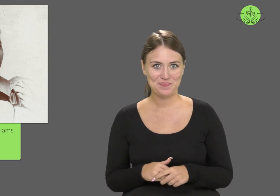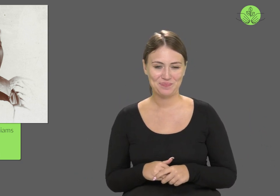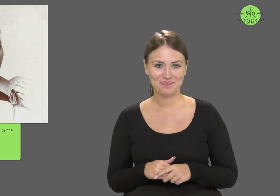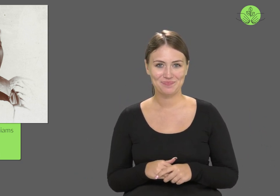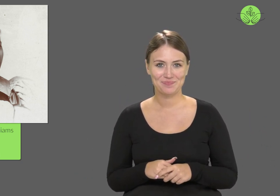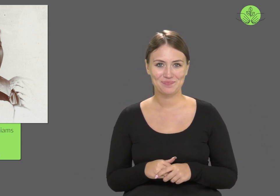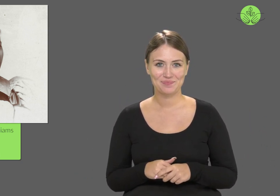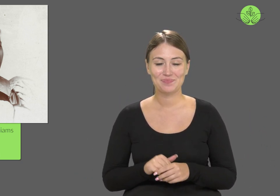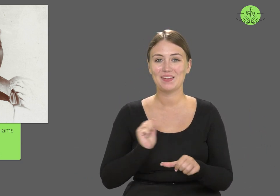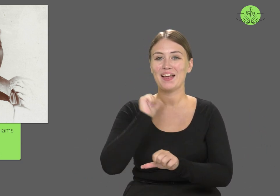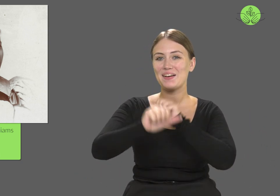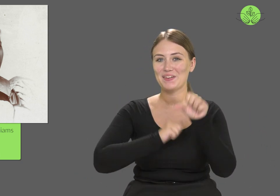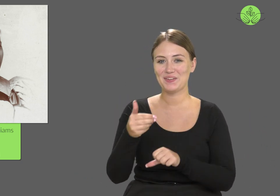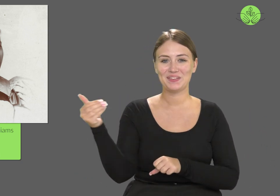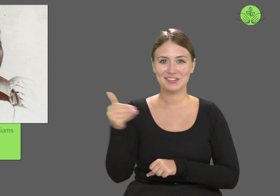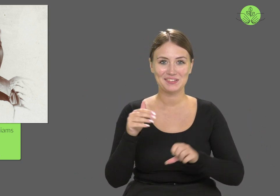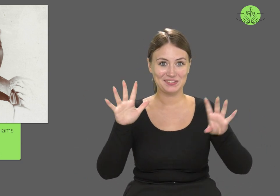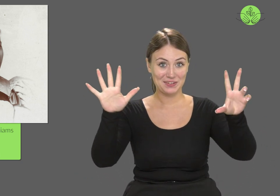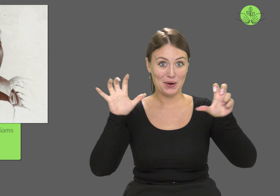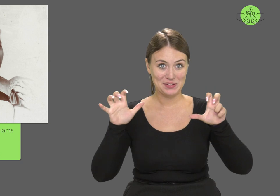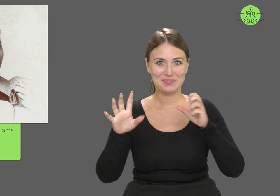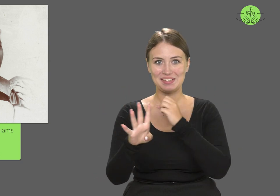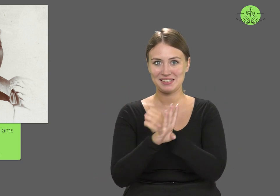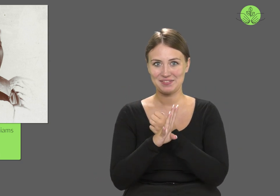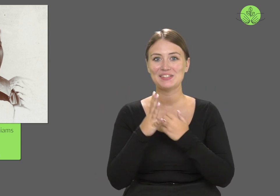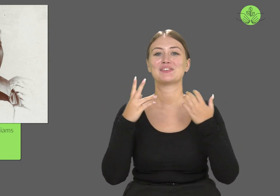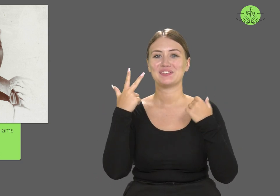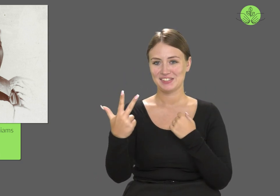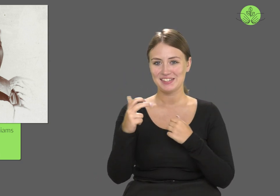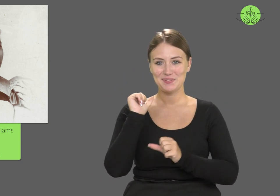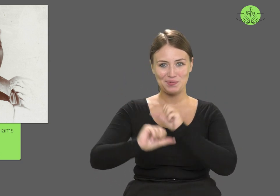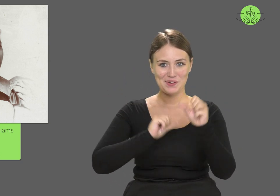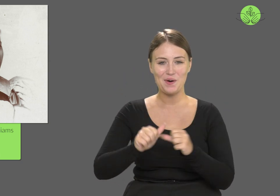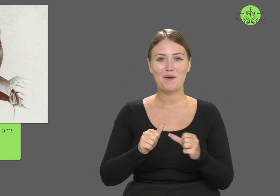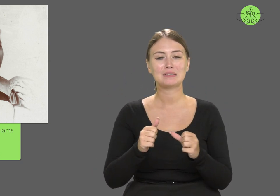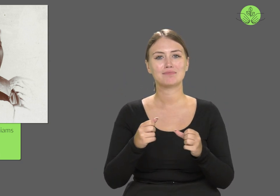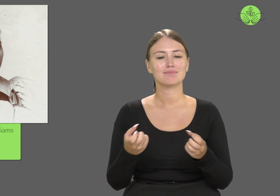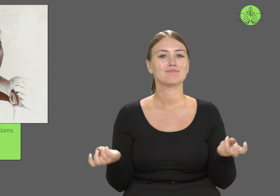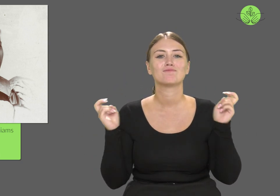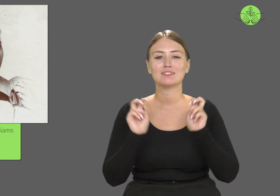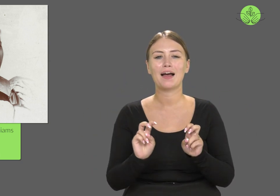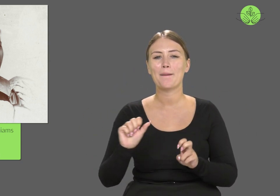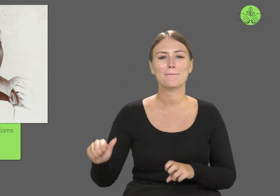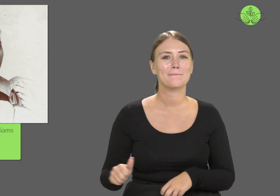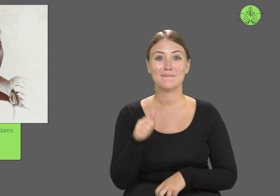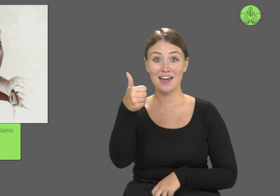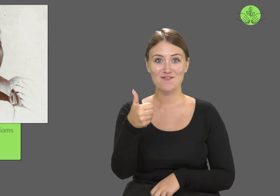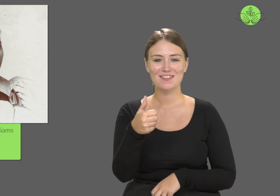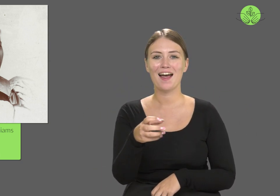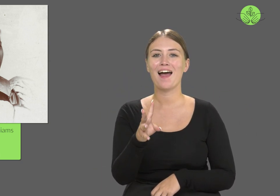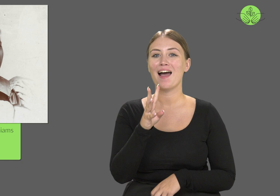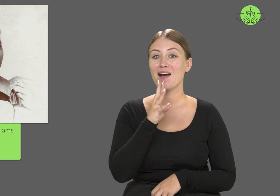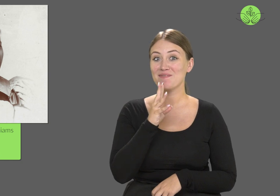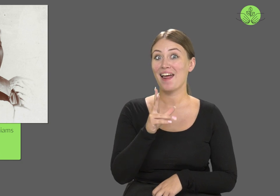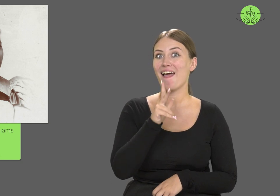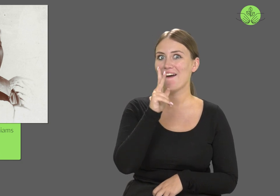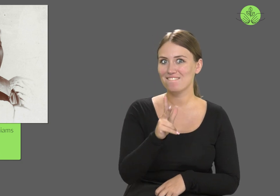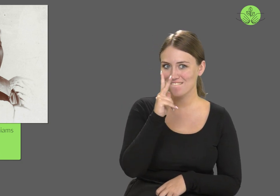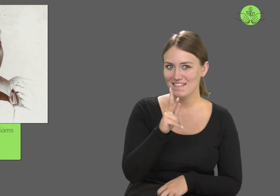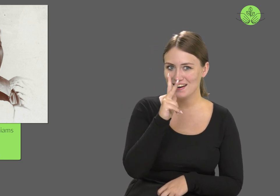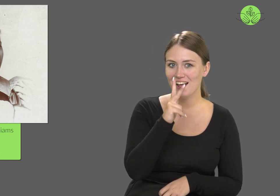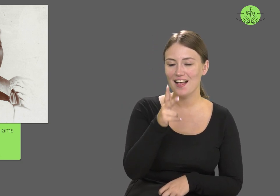In 1893, she became the first African American